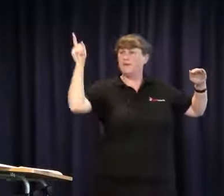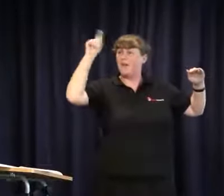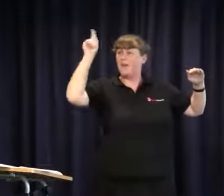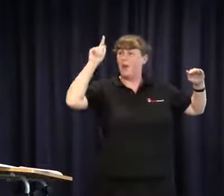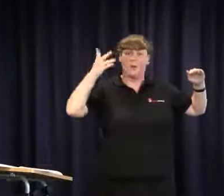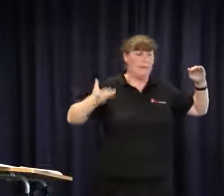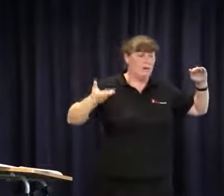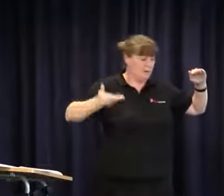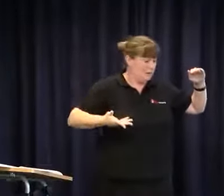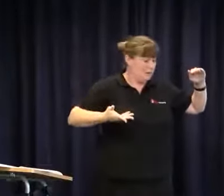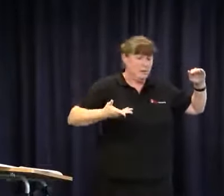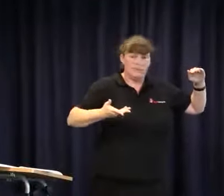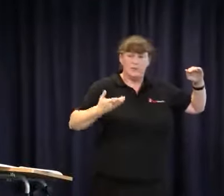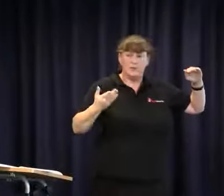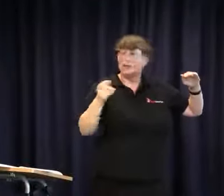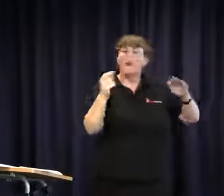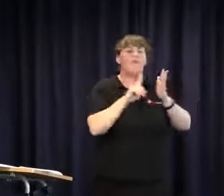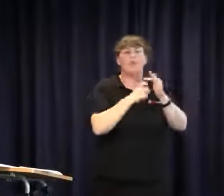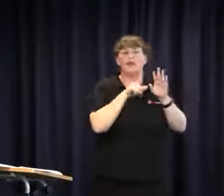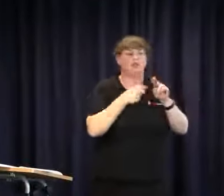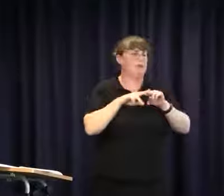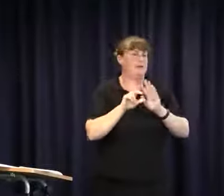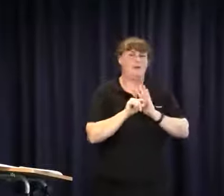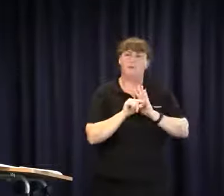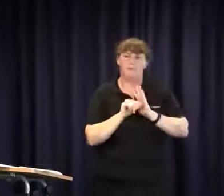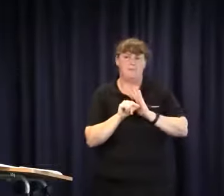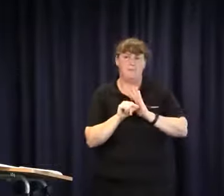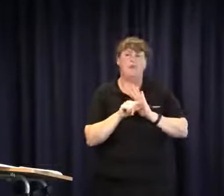wait all these years. You need a service there and then. You can't wait for an action and